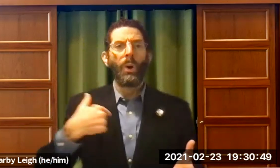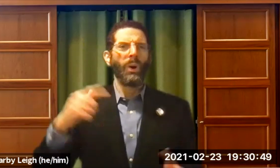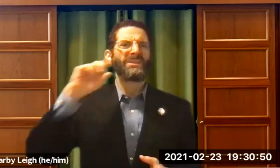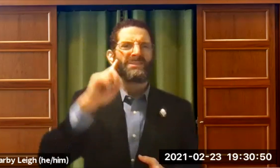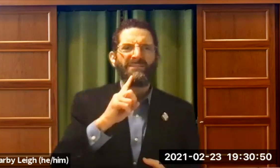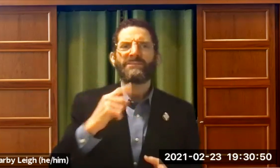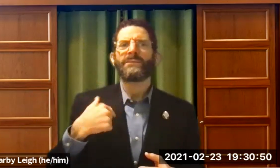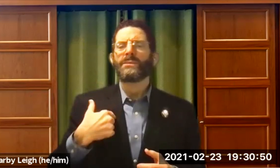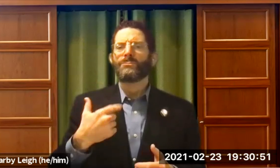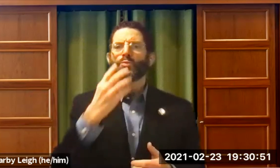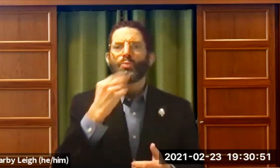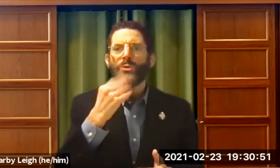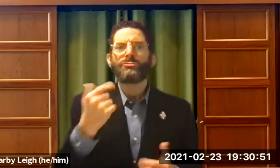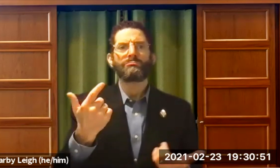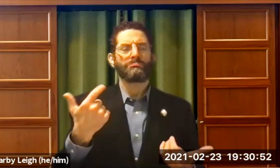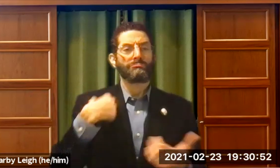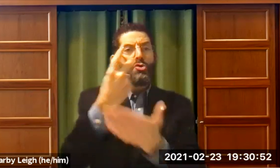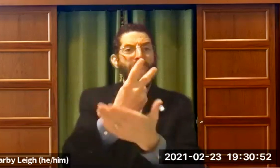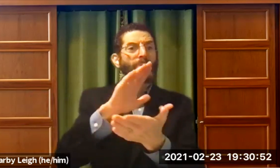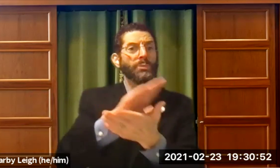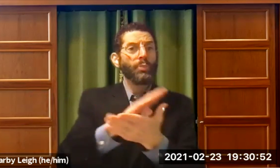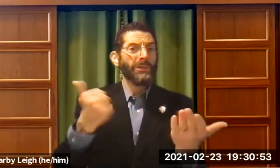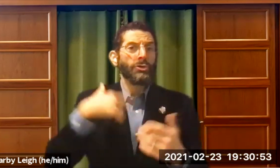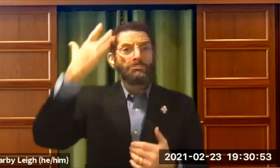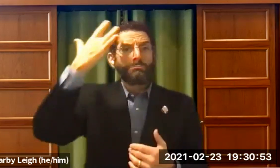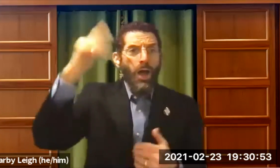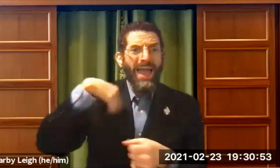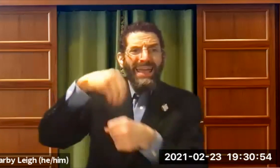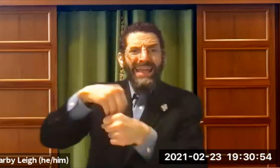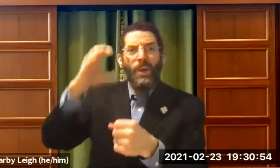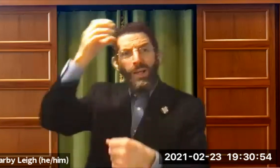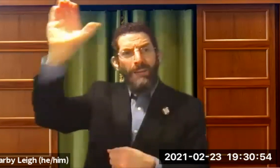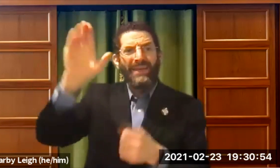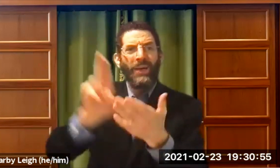myself and told them that I am deaf and Jewish and I was a grad student at